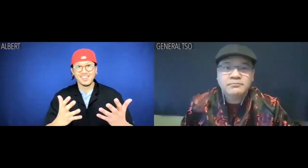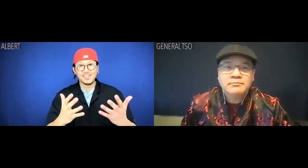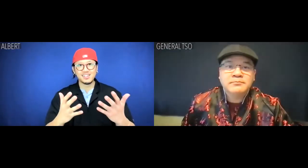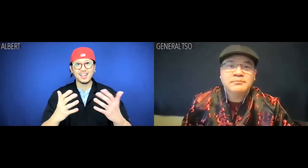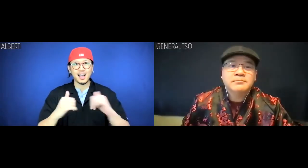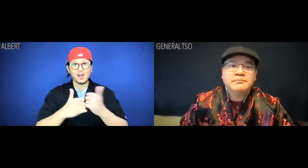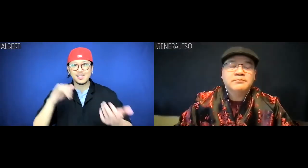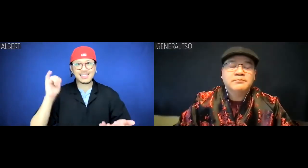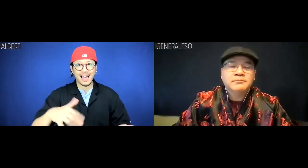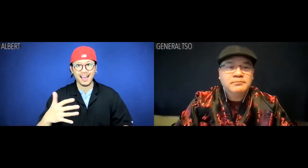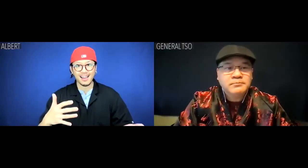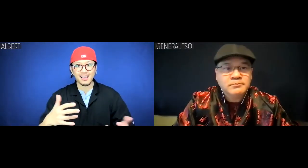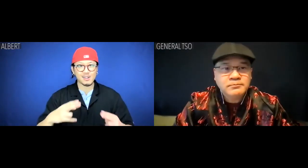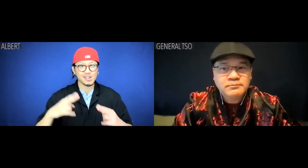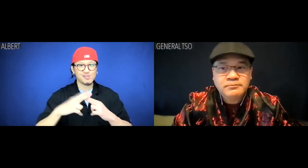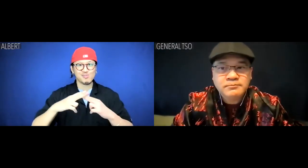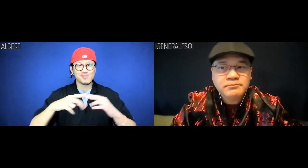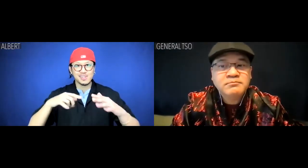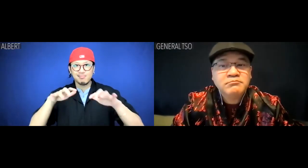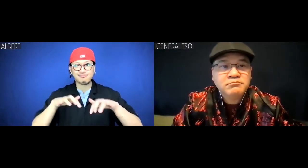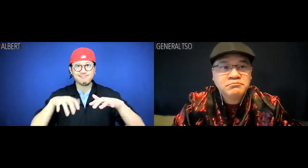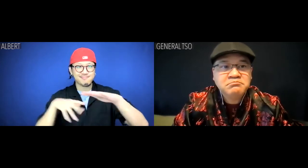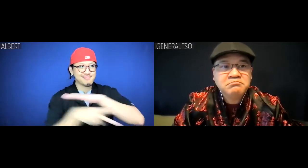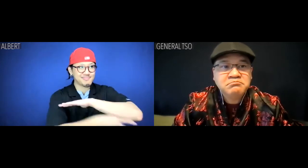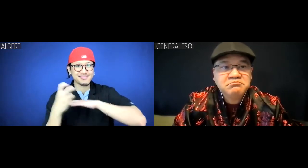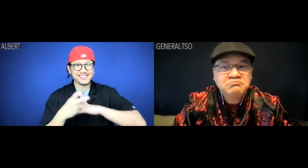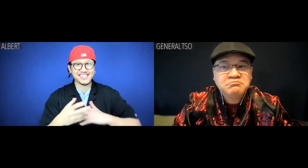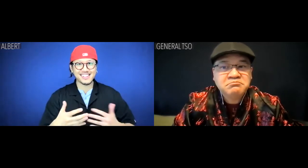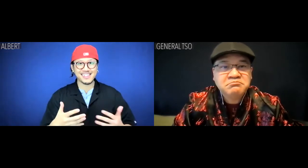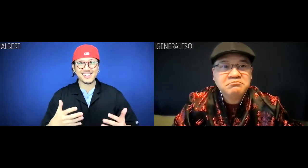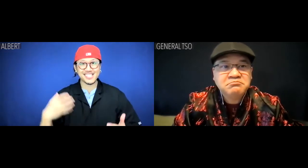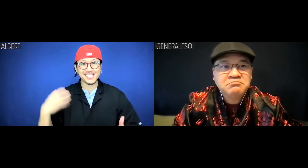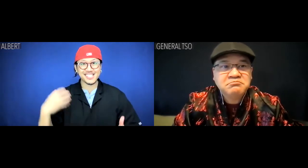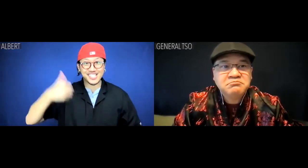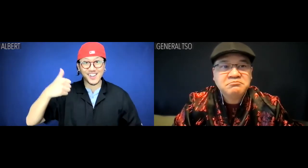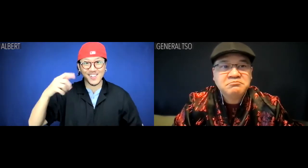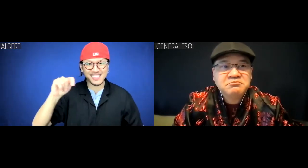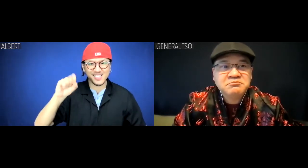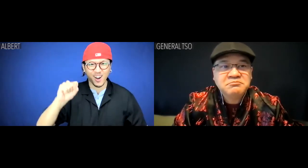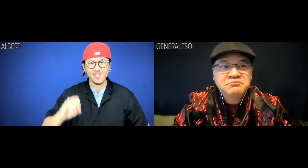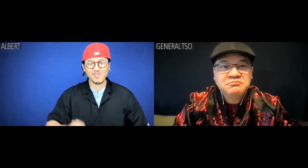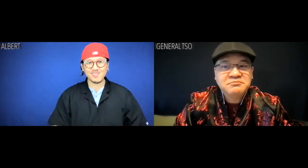Albert: How's that for elite hacktitude, huh General Tso?